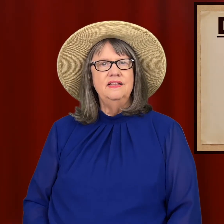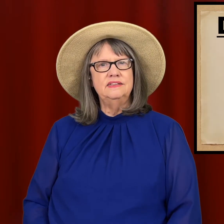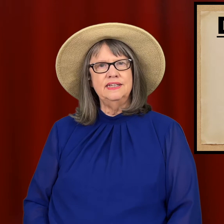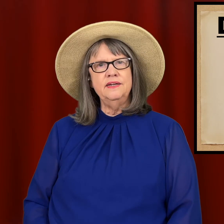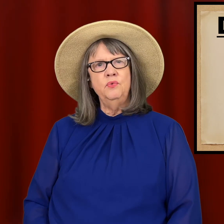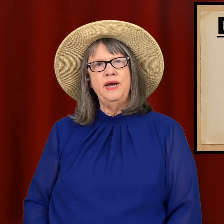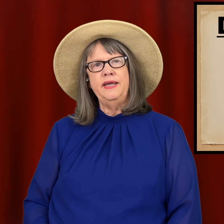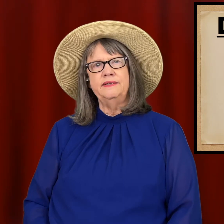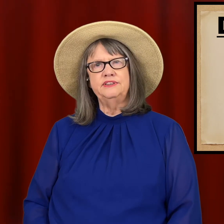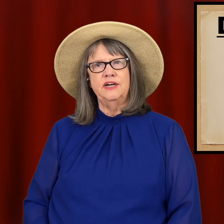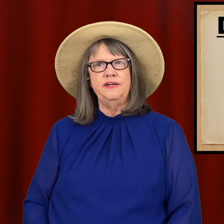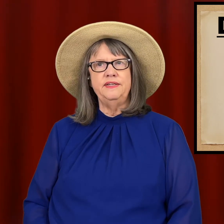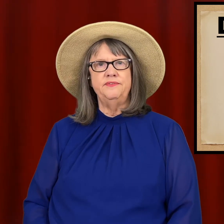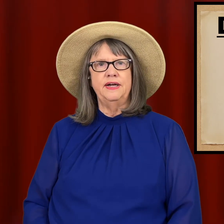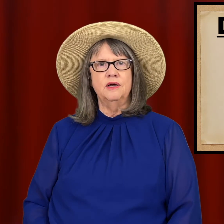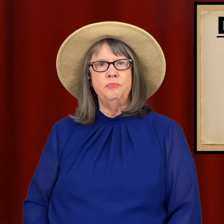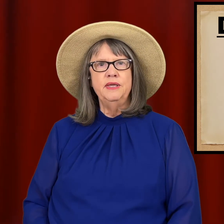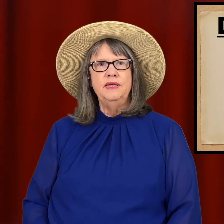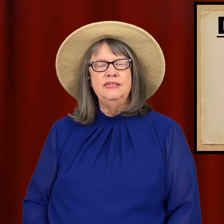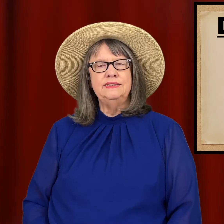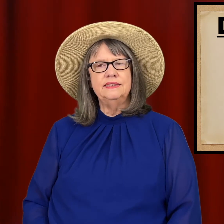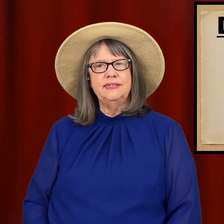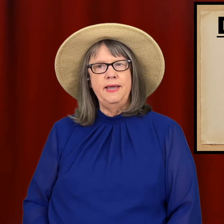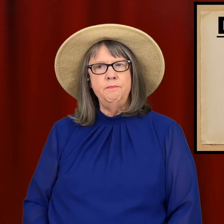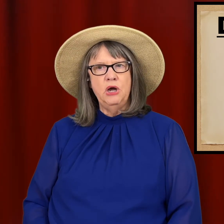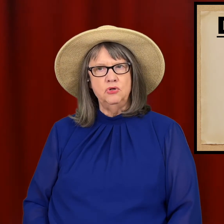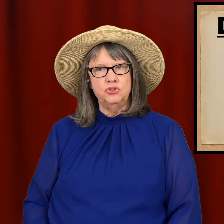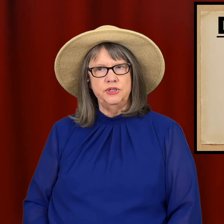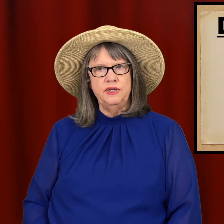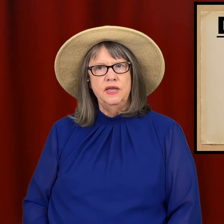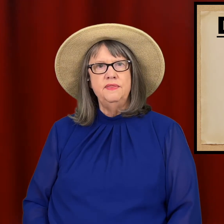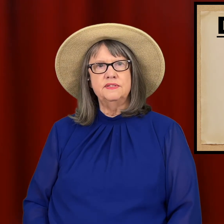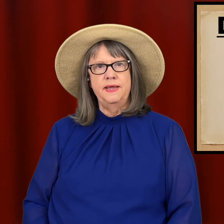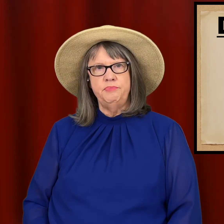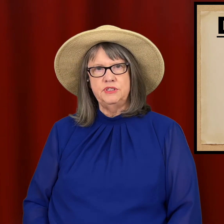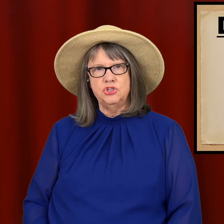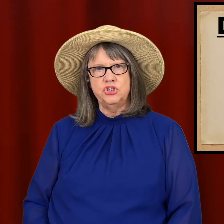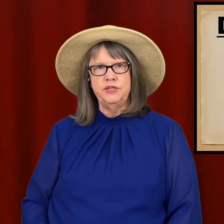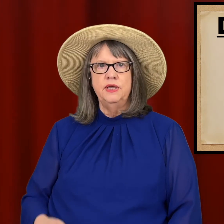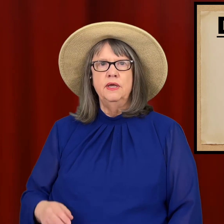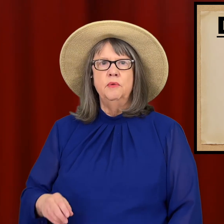The second way of signing DEVELOP is the same motion, the same position but